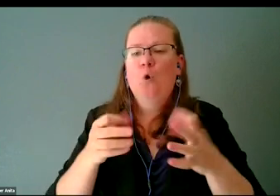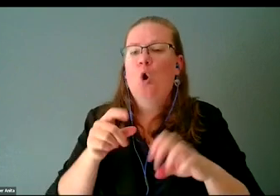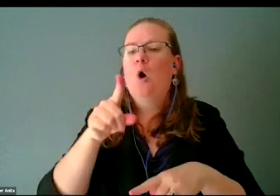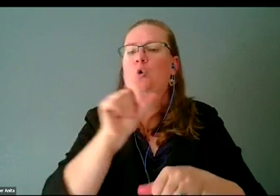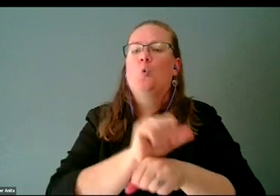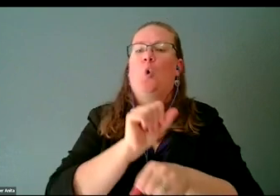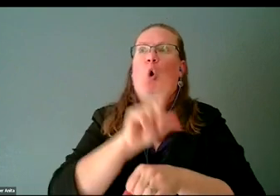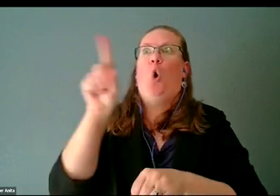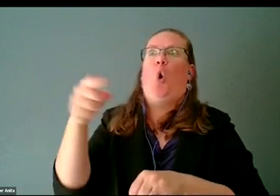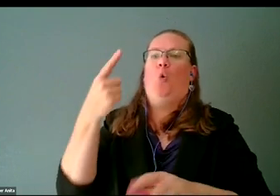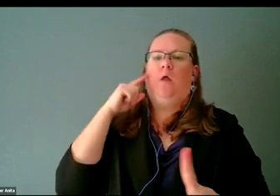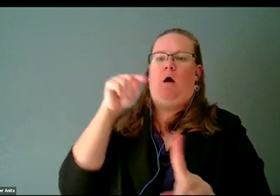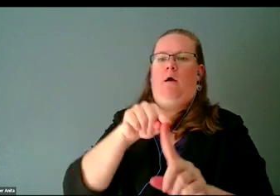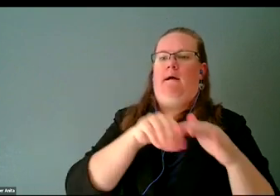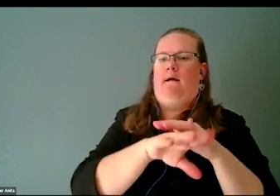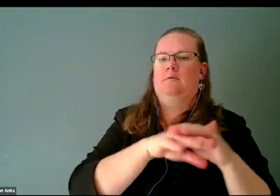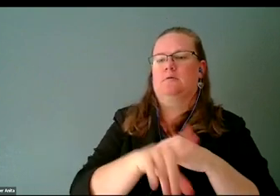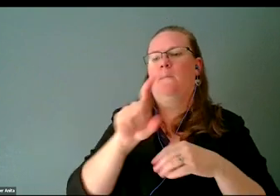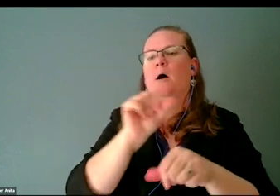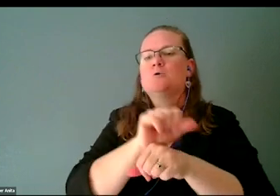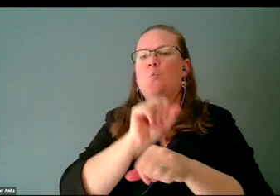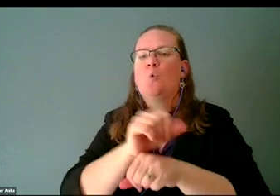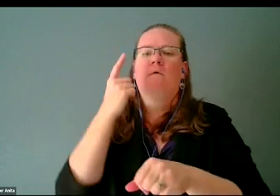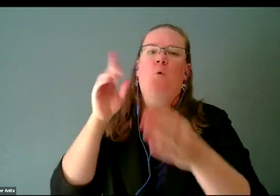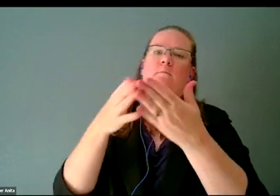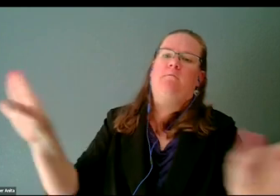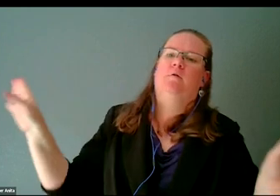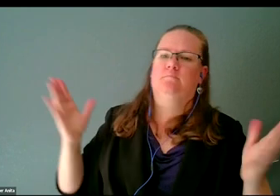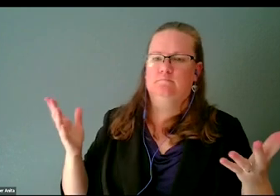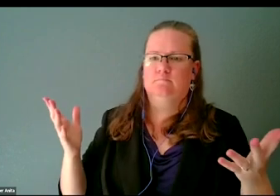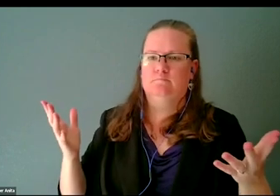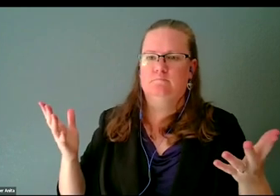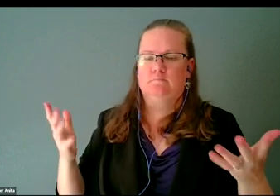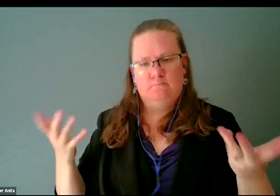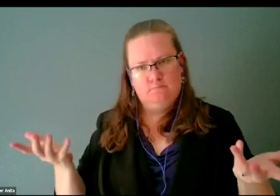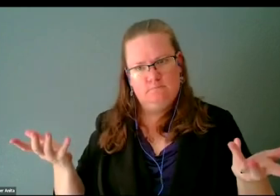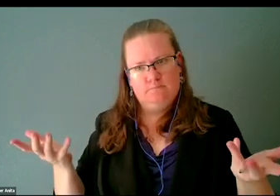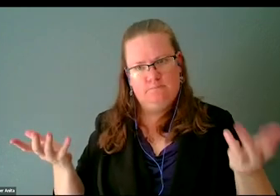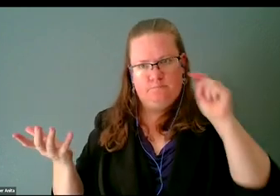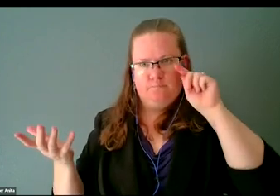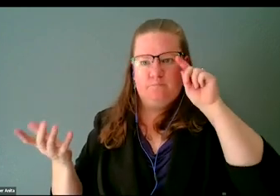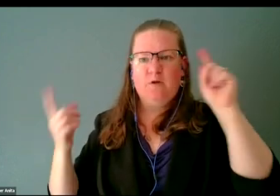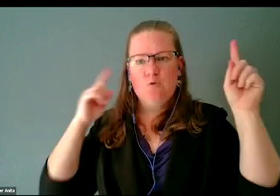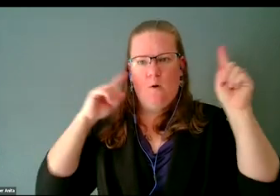We want you working on everything. I hear both sides I get it,